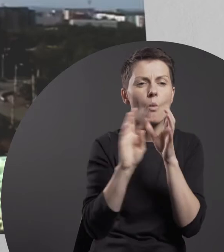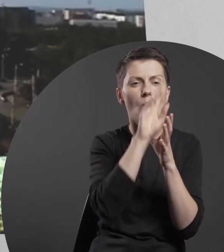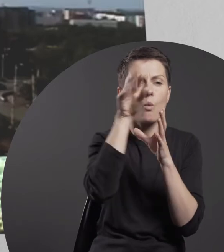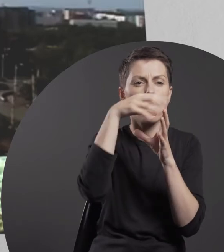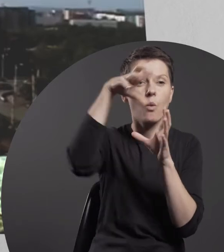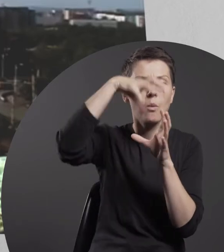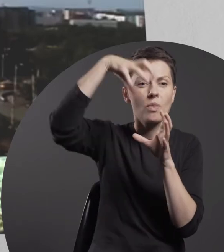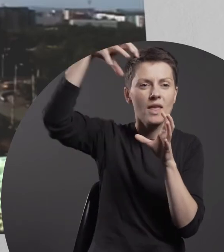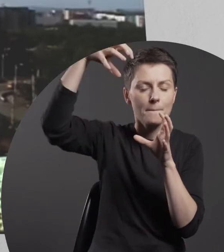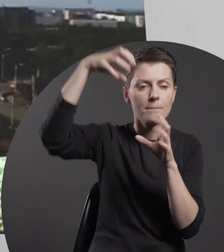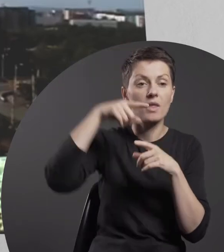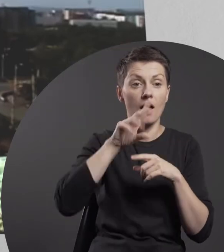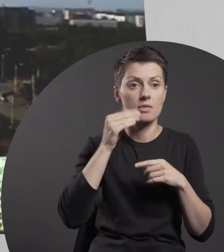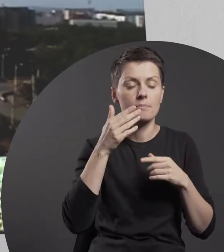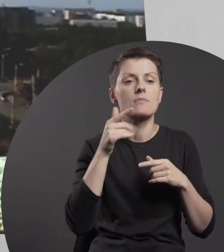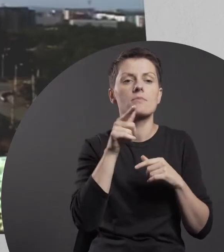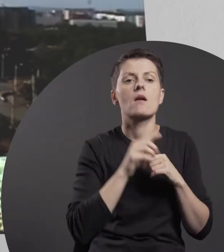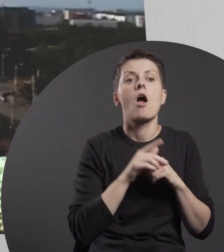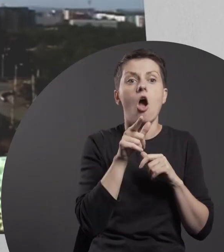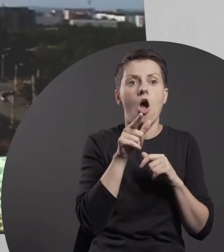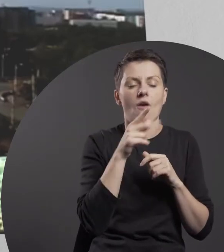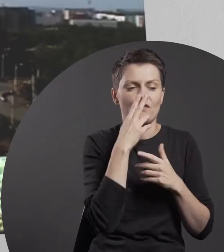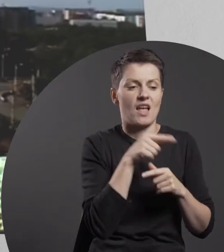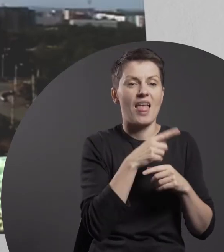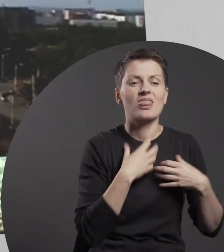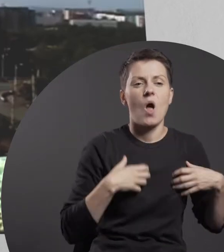In “Idyll”, nature is juxtaposed with industrialisation and human activity.